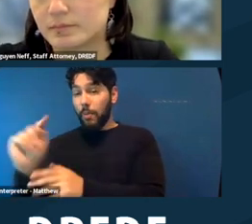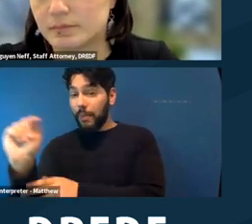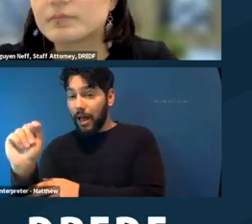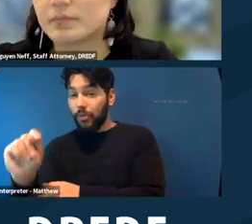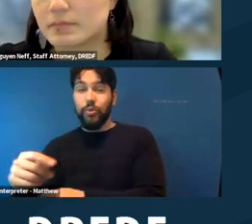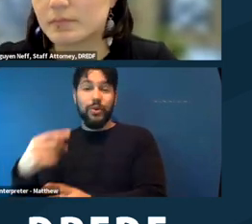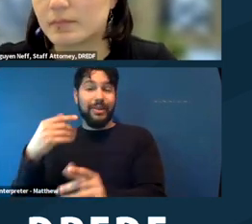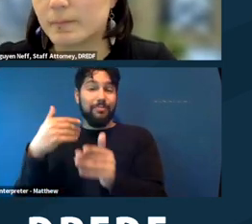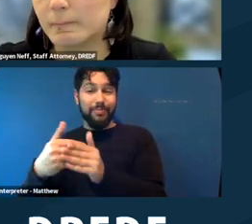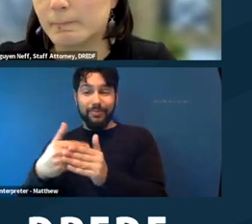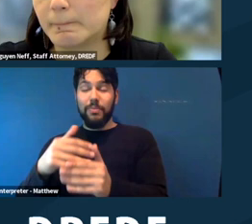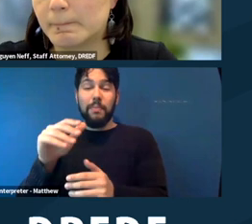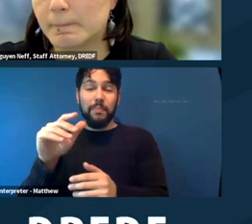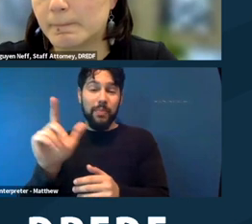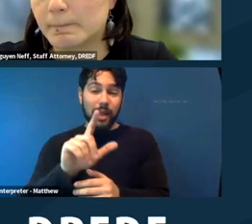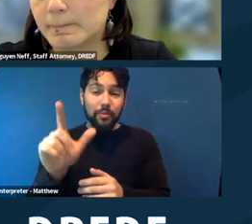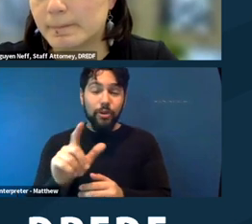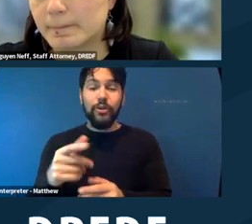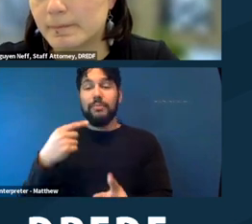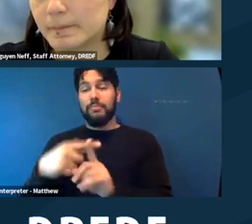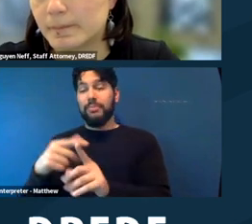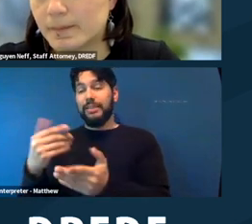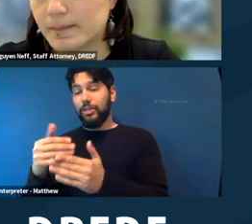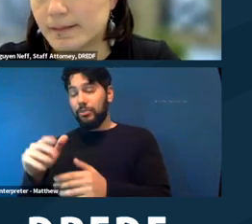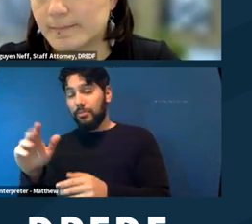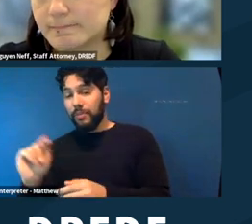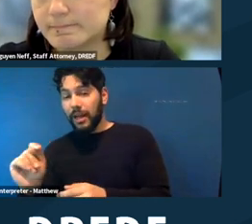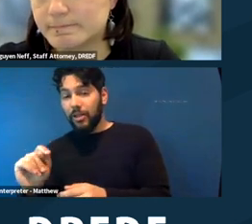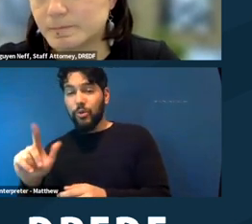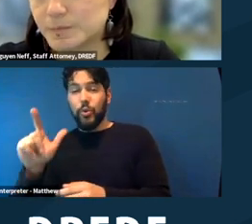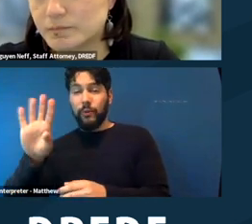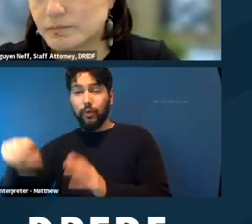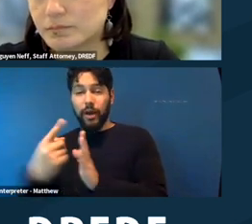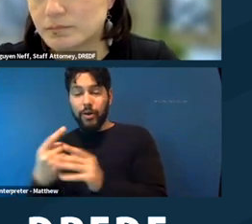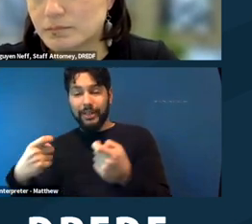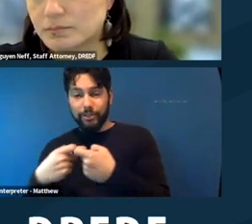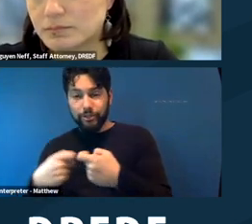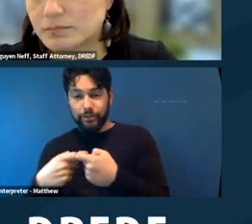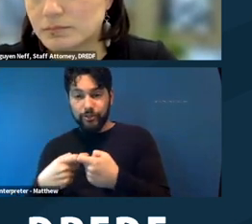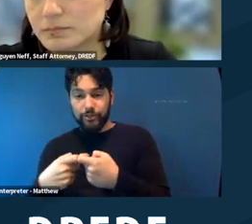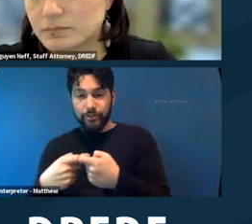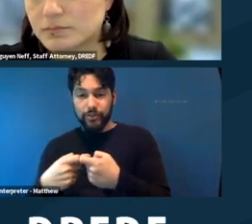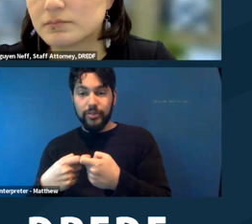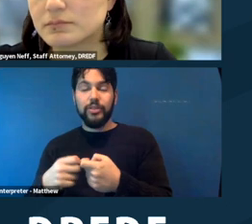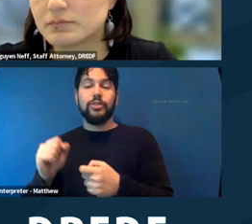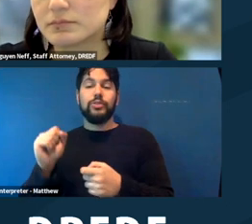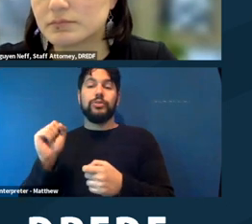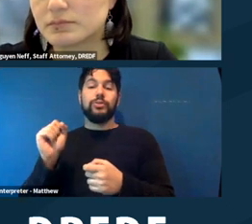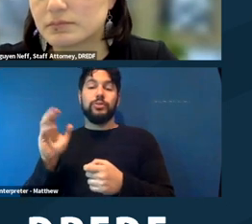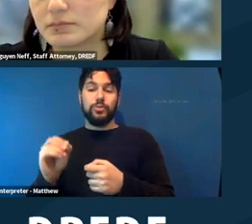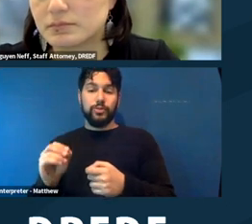And that restraining order, it's been almost seven months and there's no plan of clearing